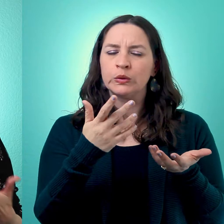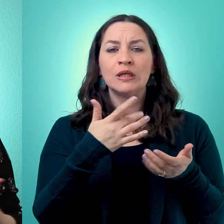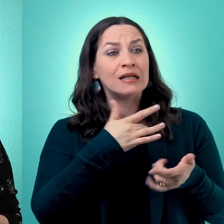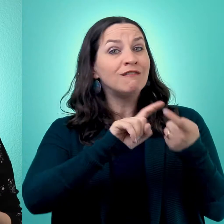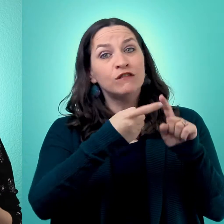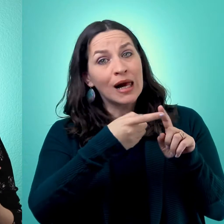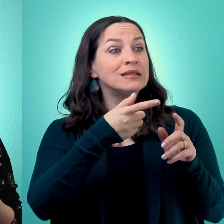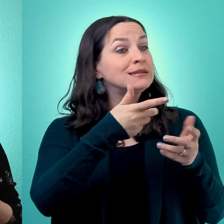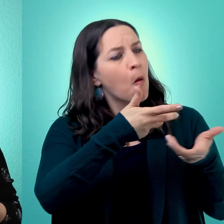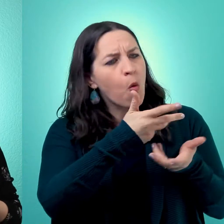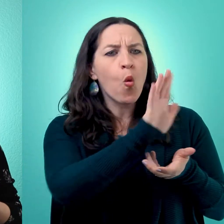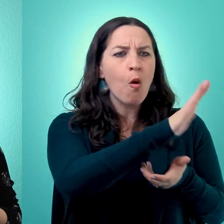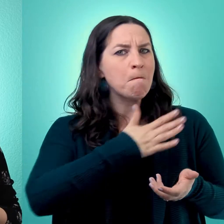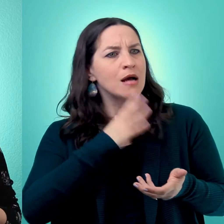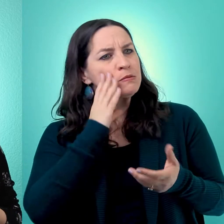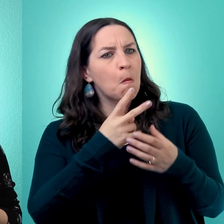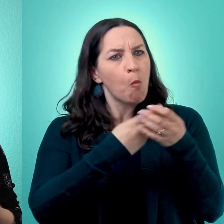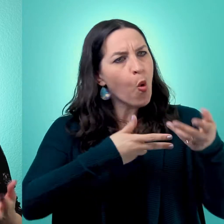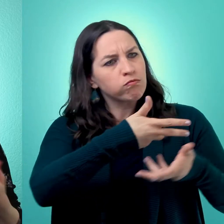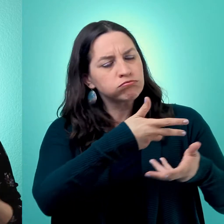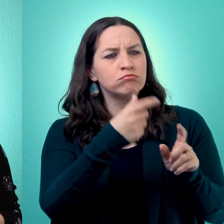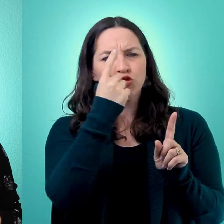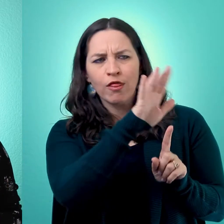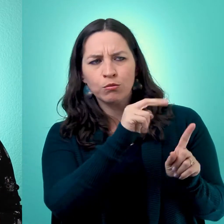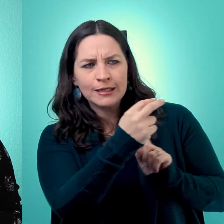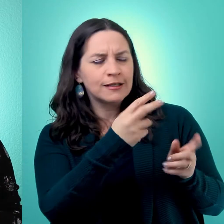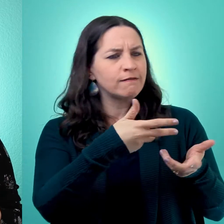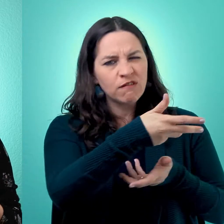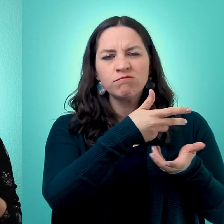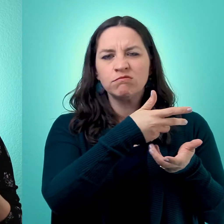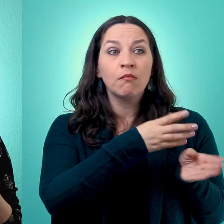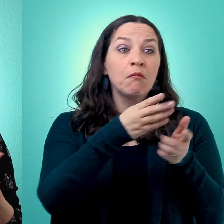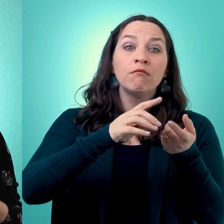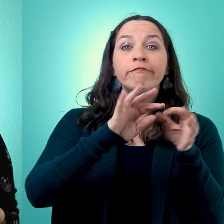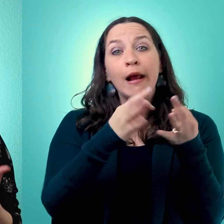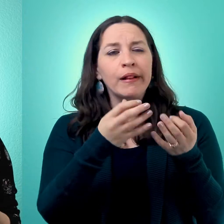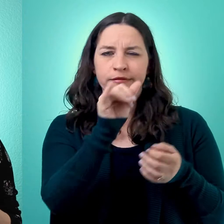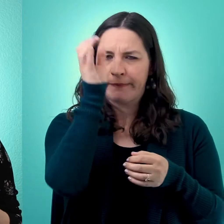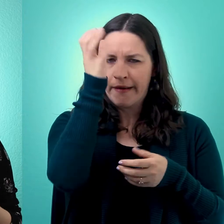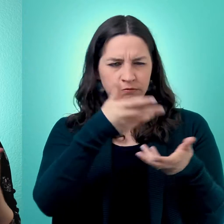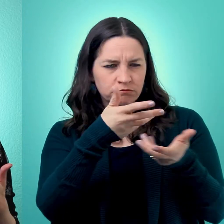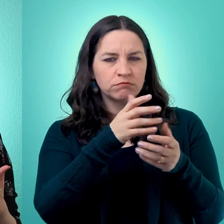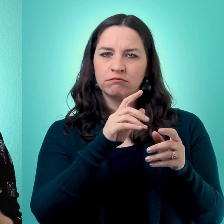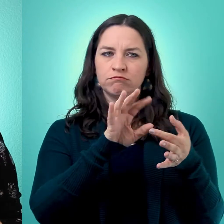and our family, we're also talking about them. We're also including them in our understanding and in our processing.